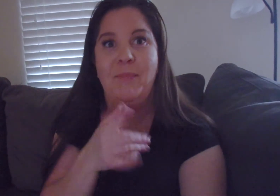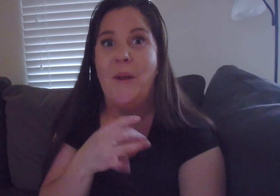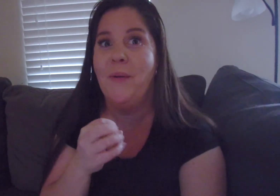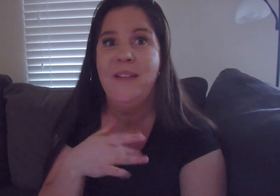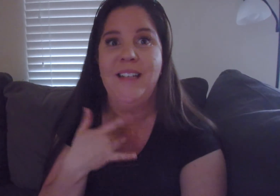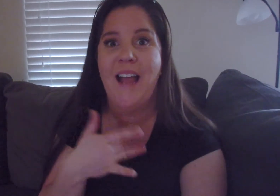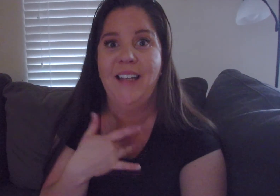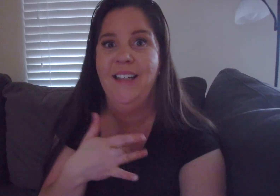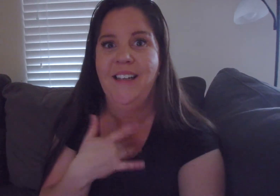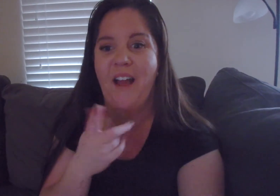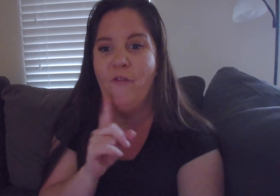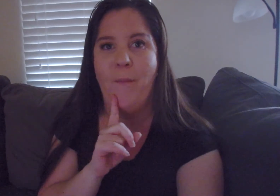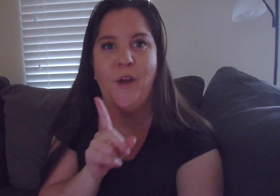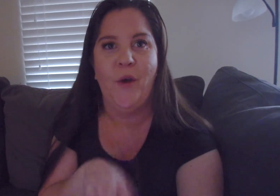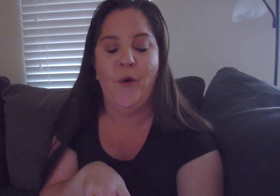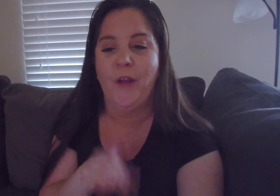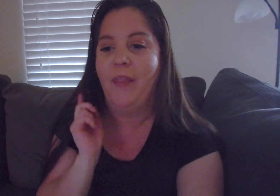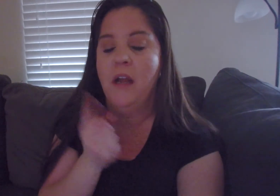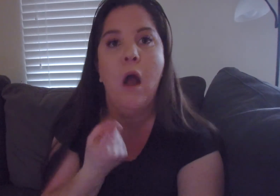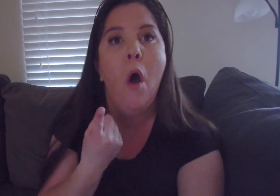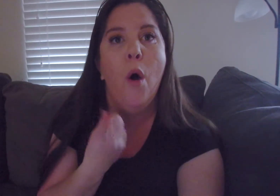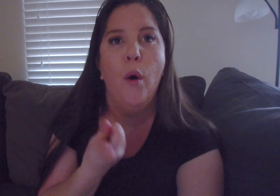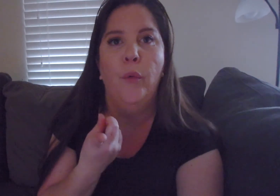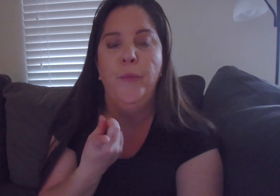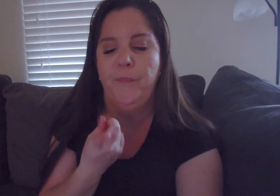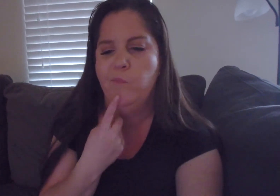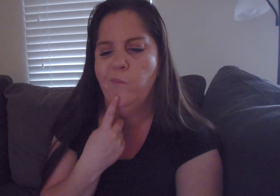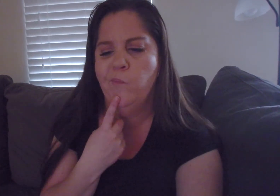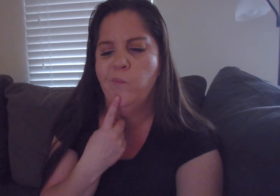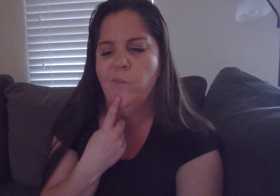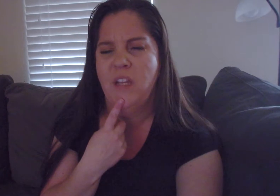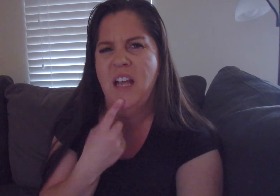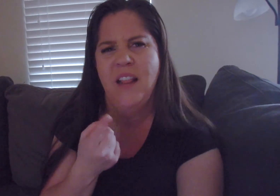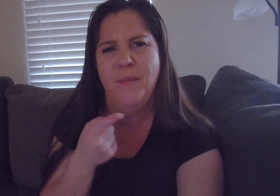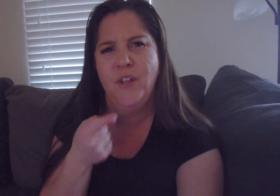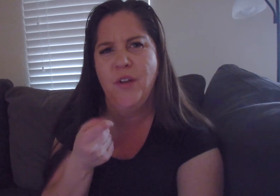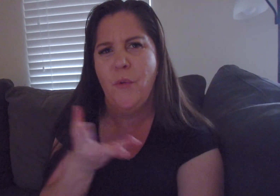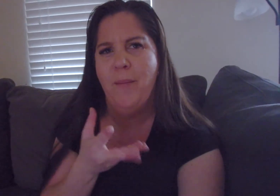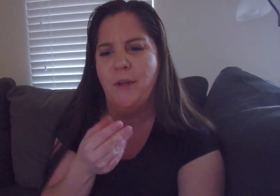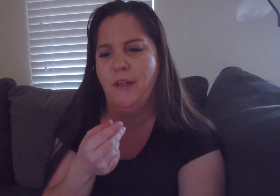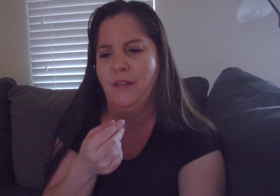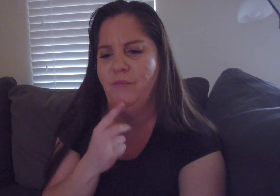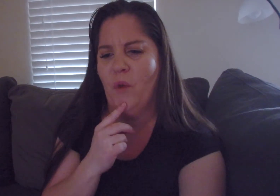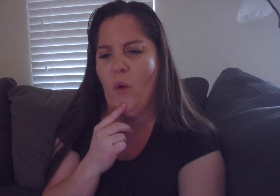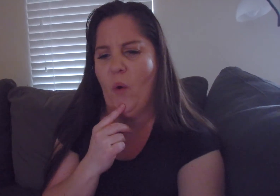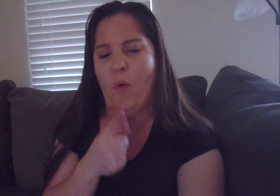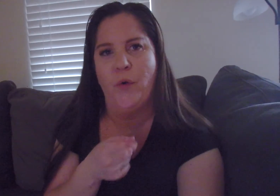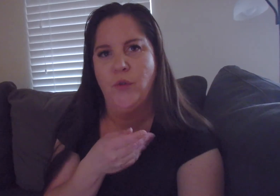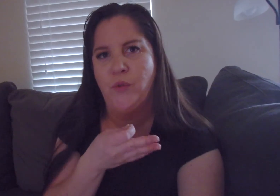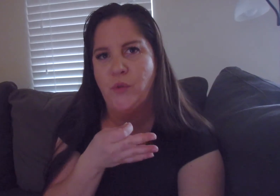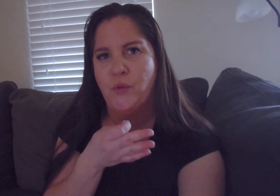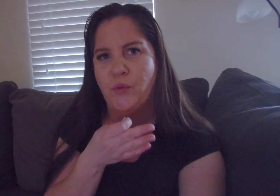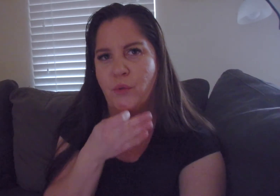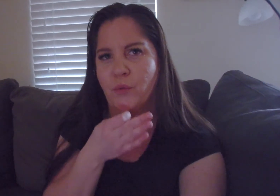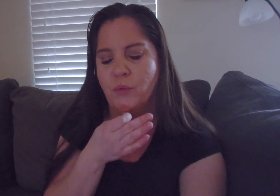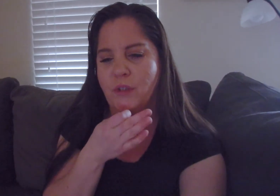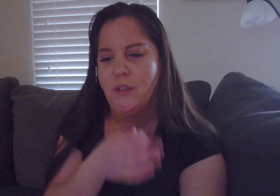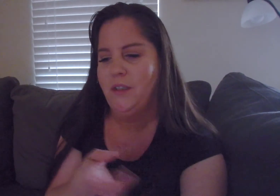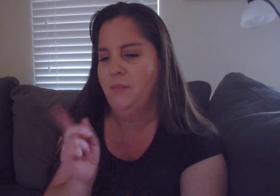I'm so excited of what I'm gonna order I think Oh Hmm let me show you what I'm gonna order soon